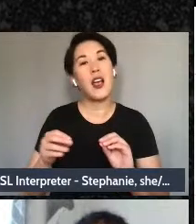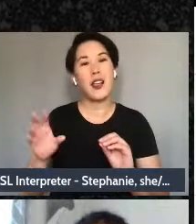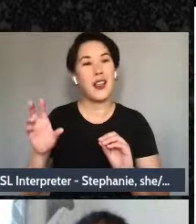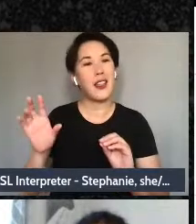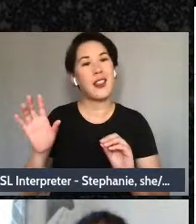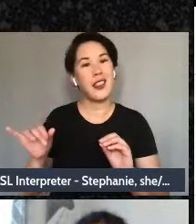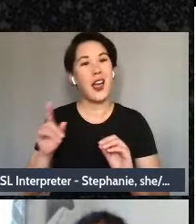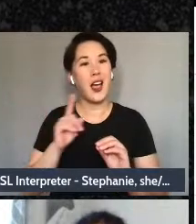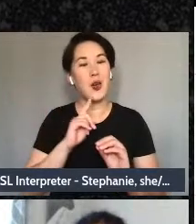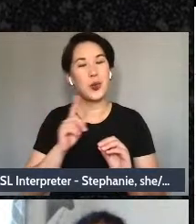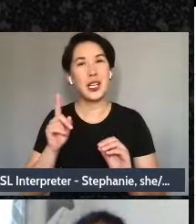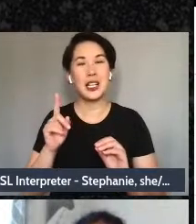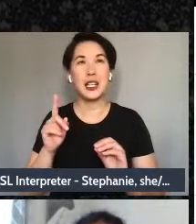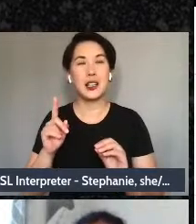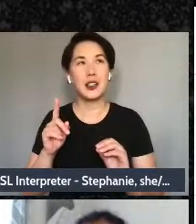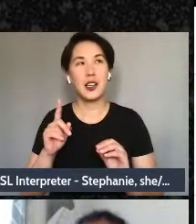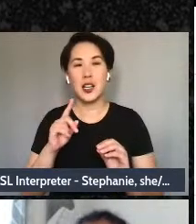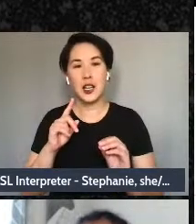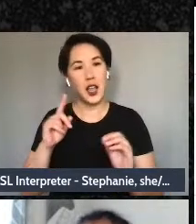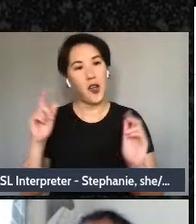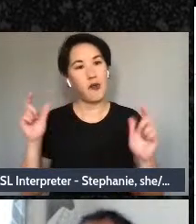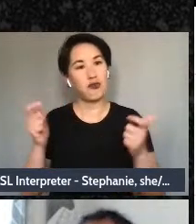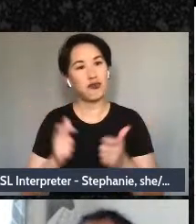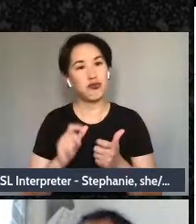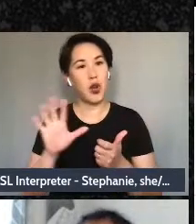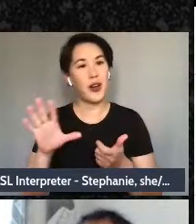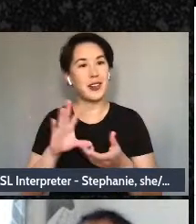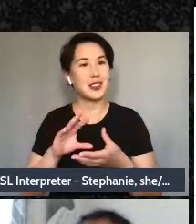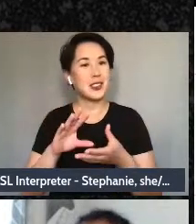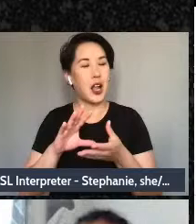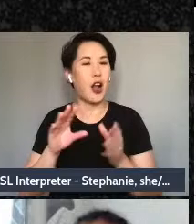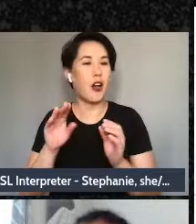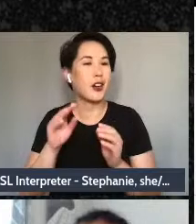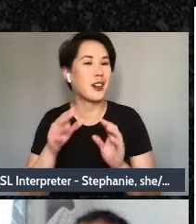thinning of her story, I think of it as if you're making a soup, right, you're making a soup and you